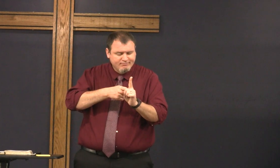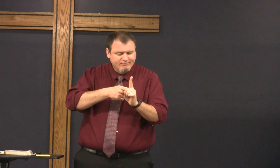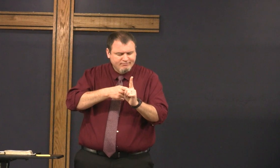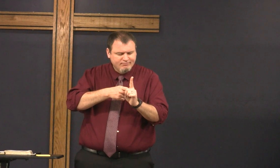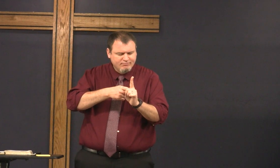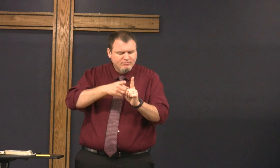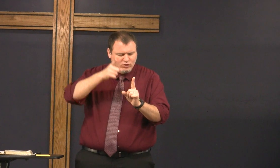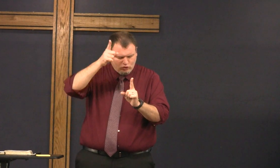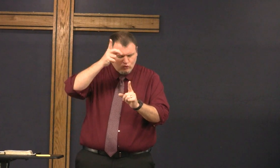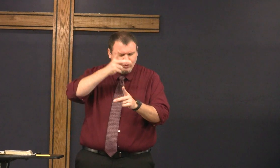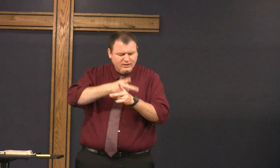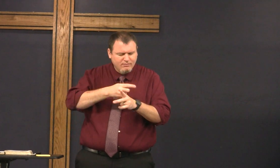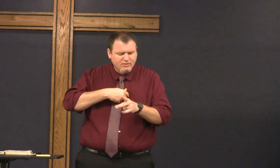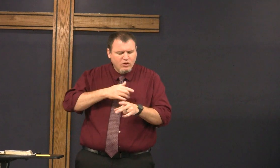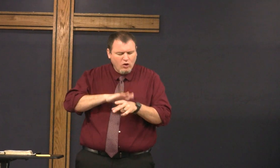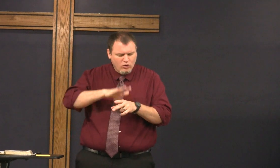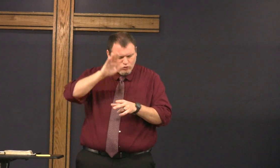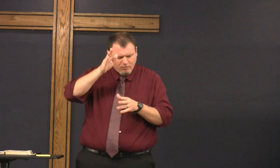no matter how far I go